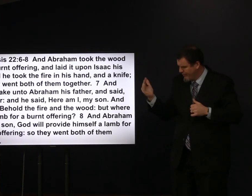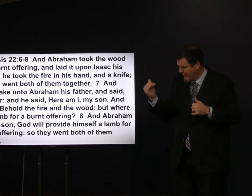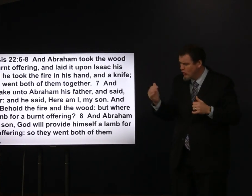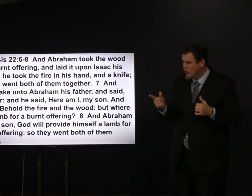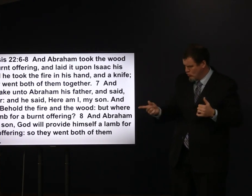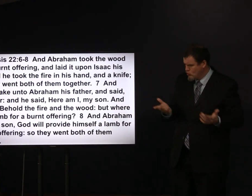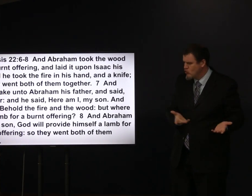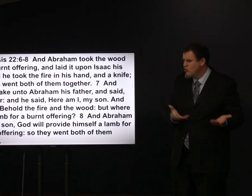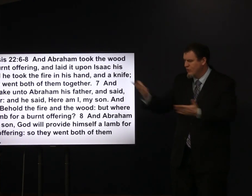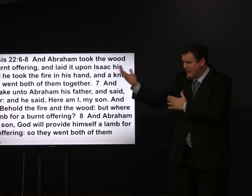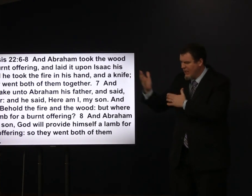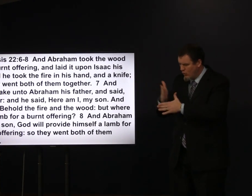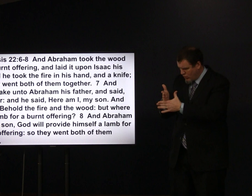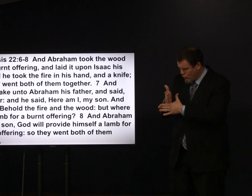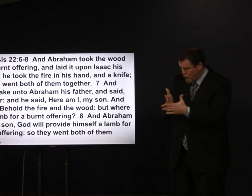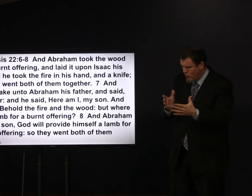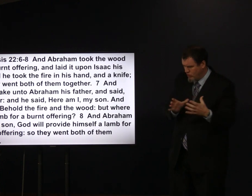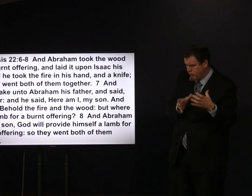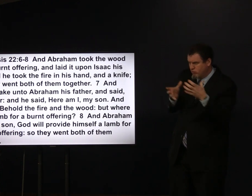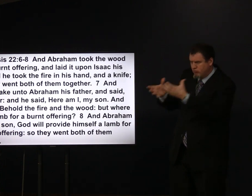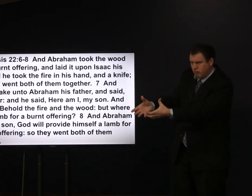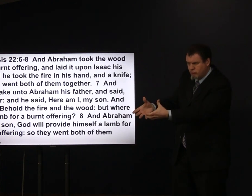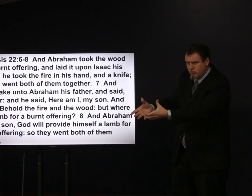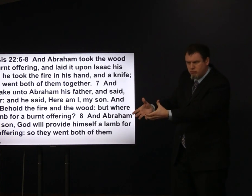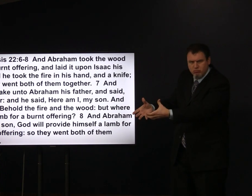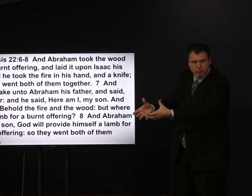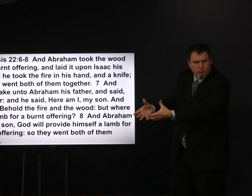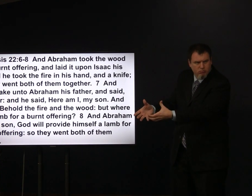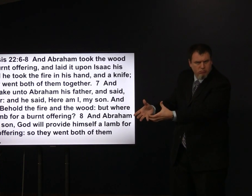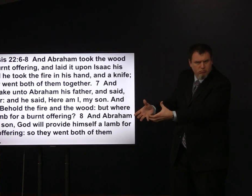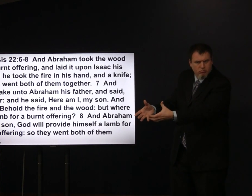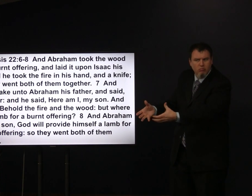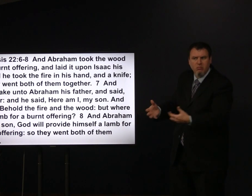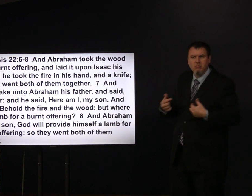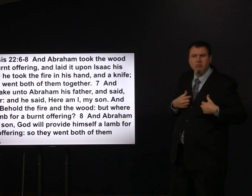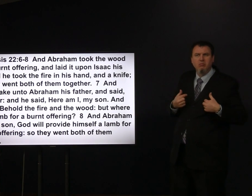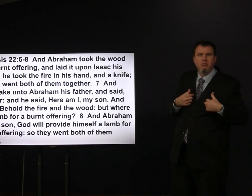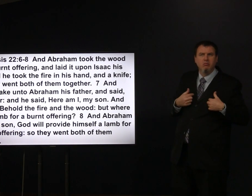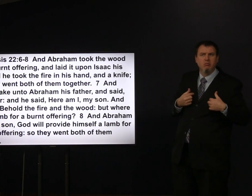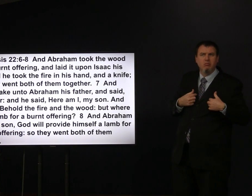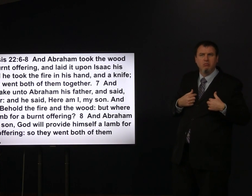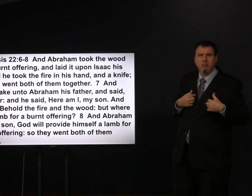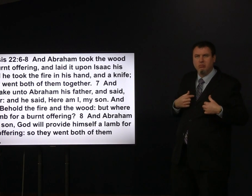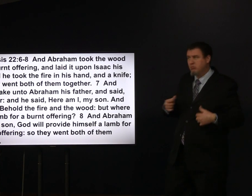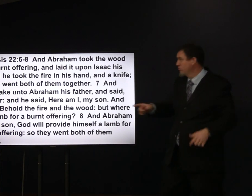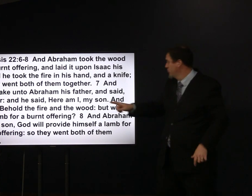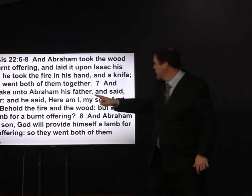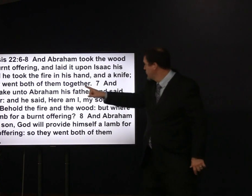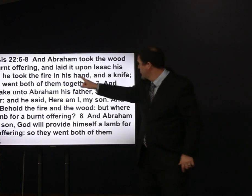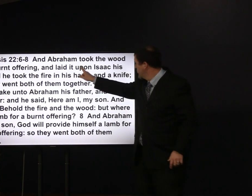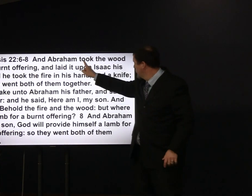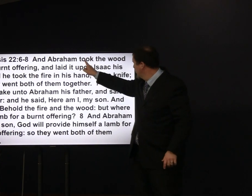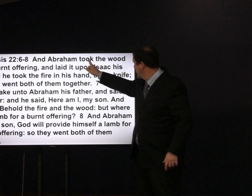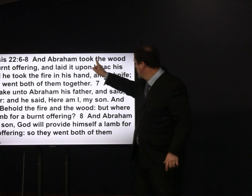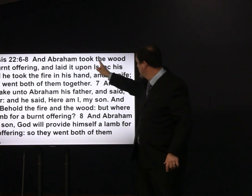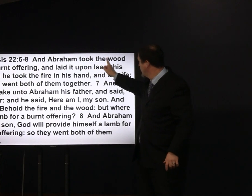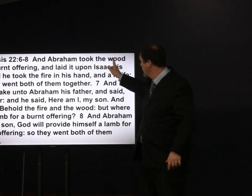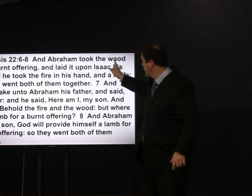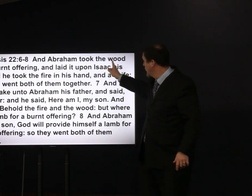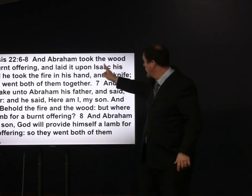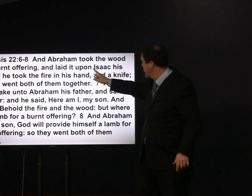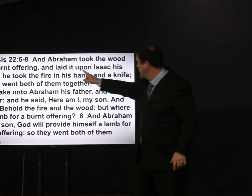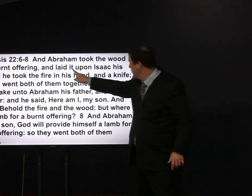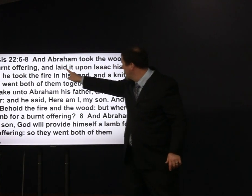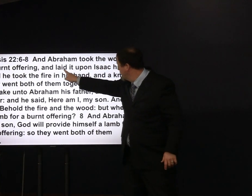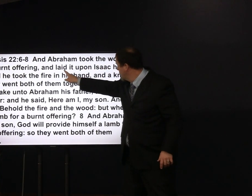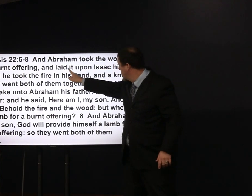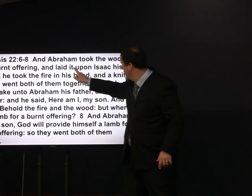burnt offering and said come on Isaac help me carry the wood he laid it so he took the wood